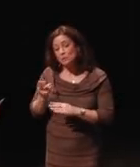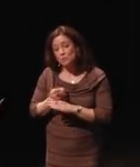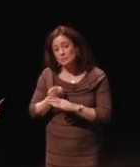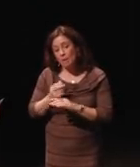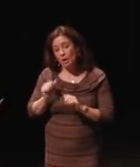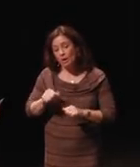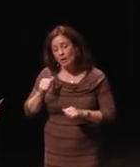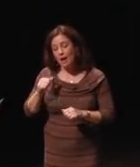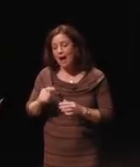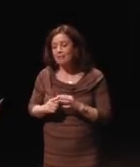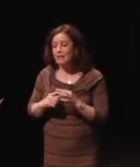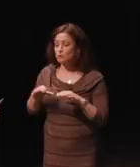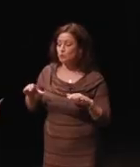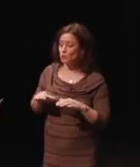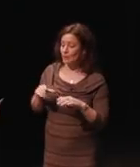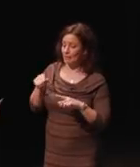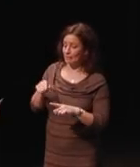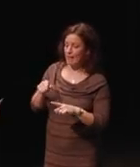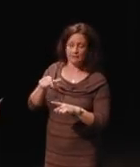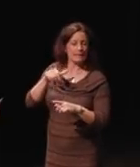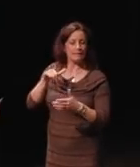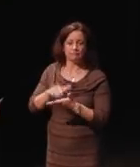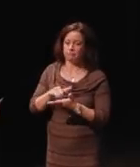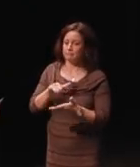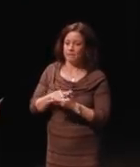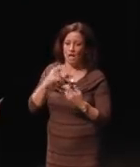doing so is not achievable, and that's a key term.